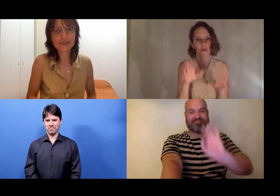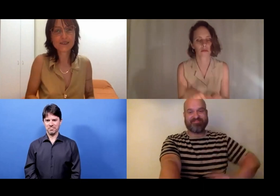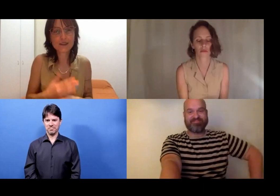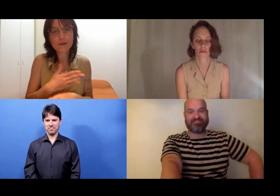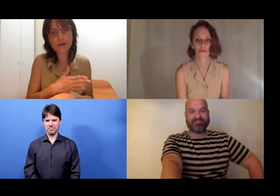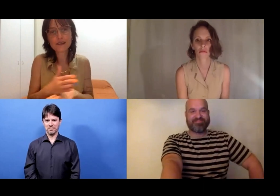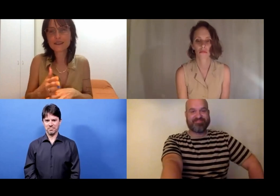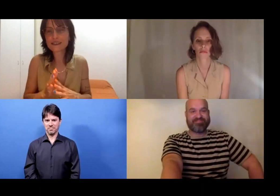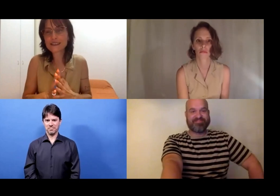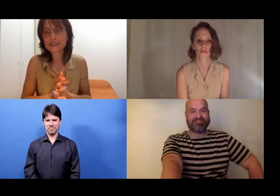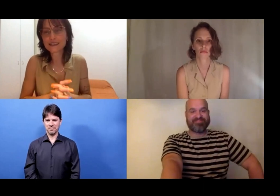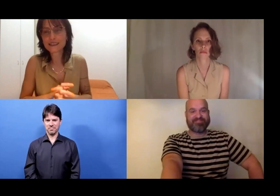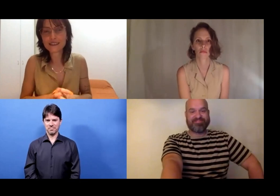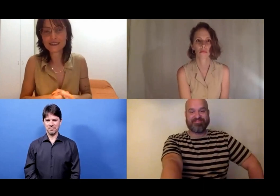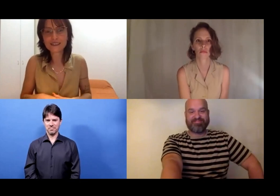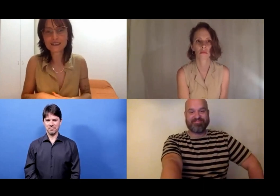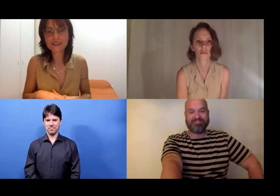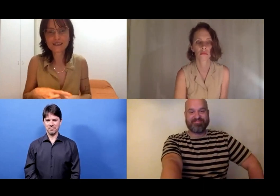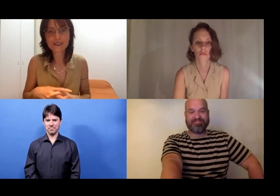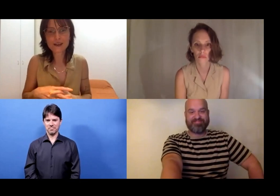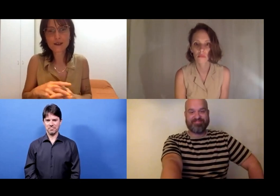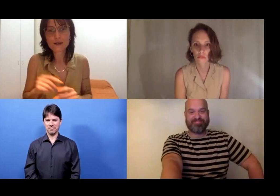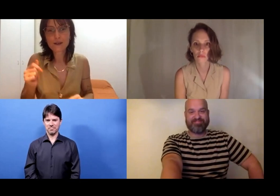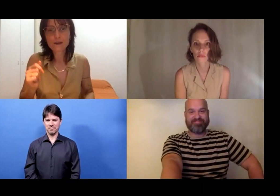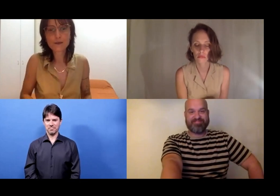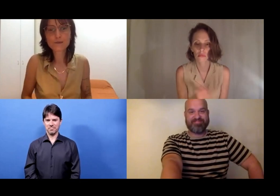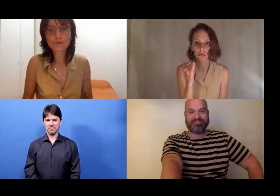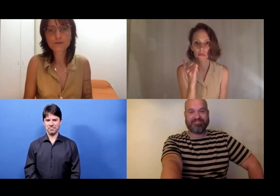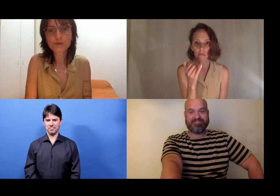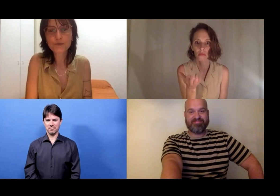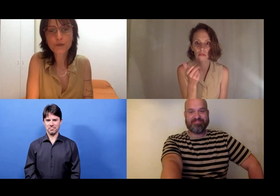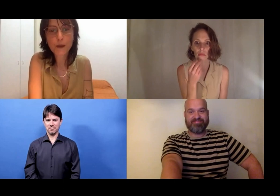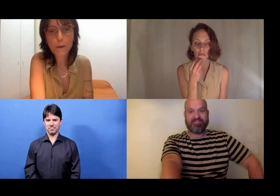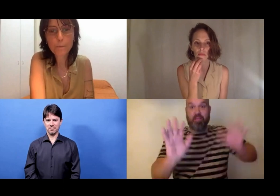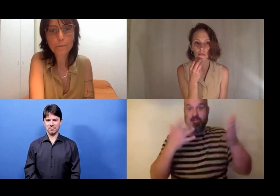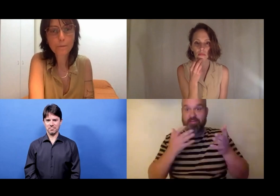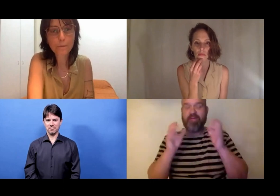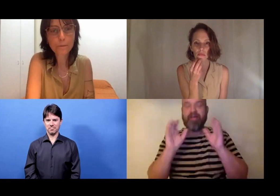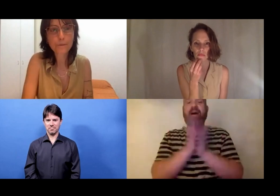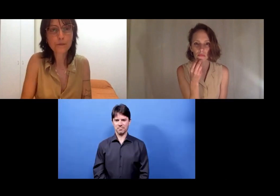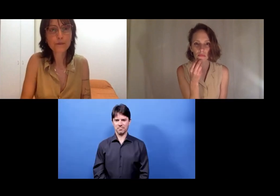Rita Mazza: We started late as well. Kassandra Wedel: Shoot!